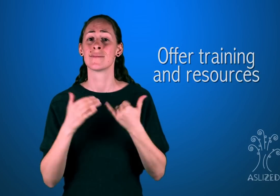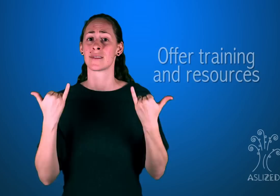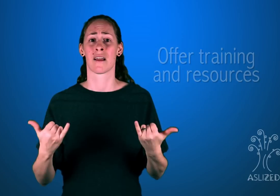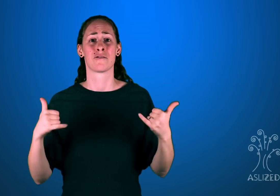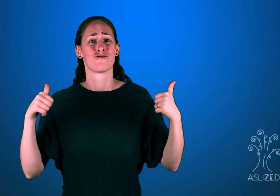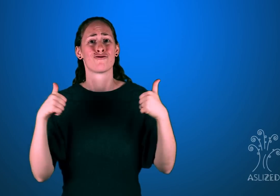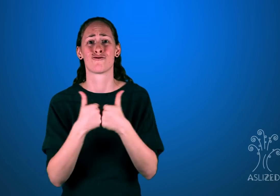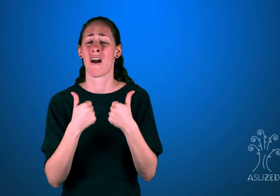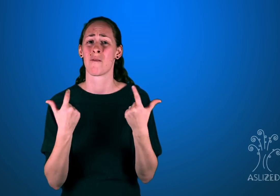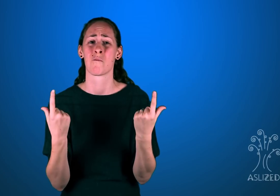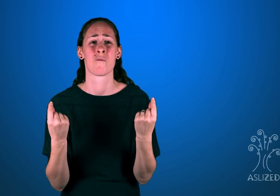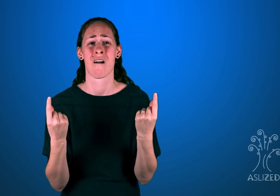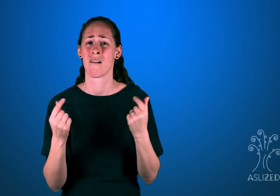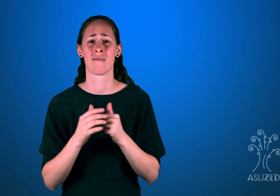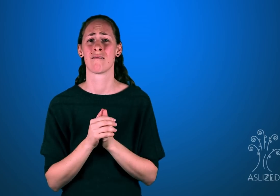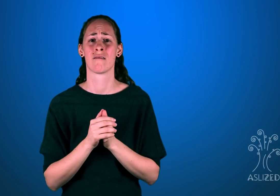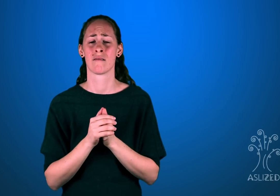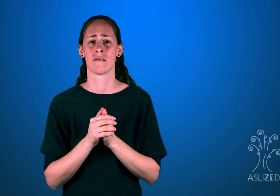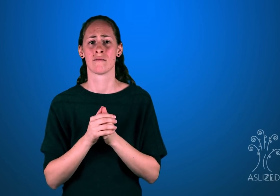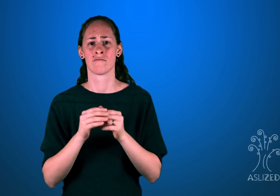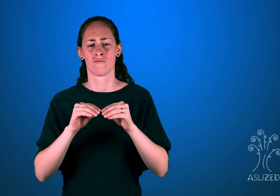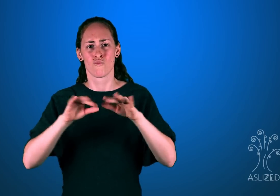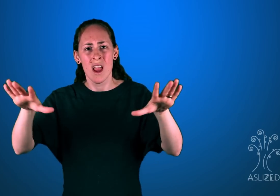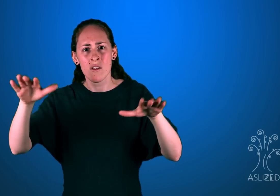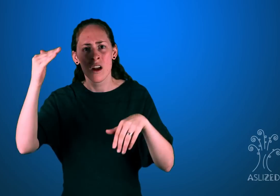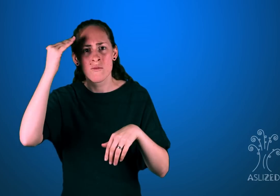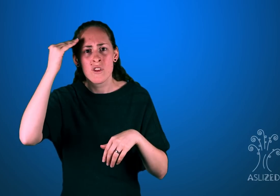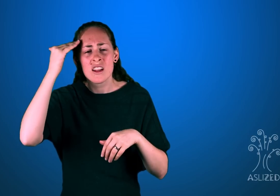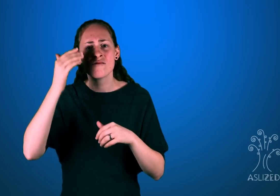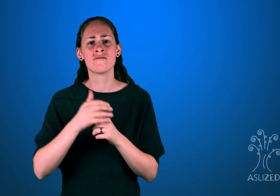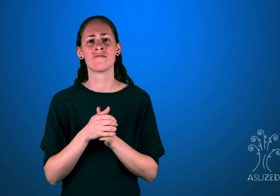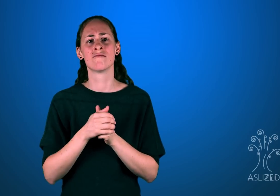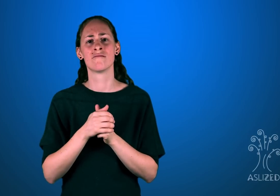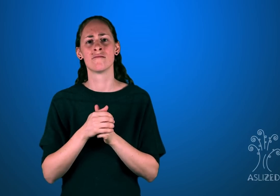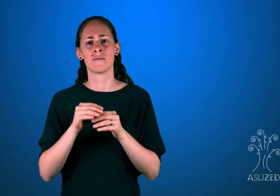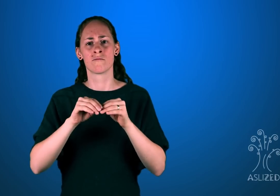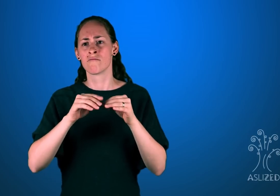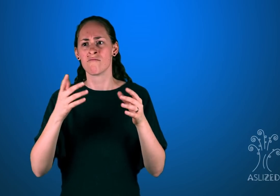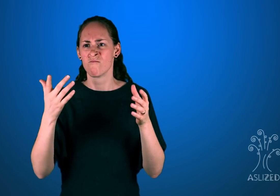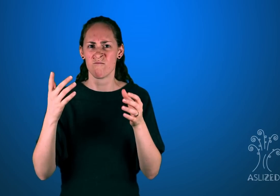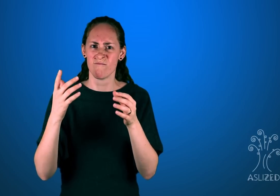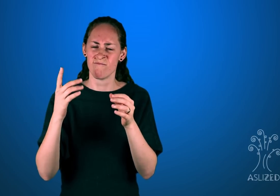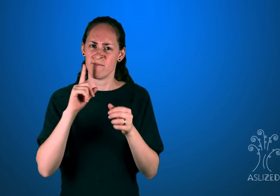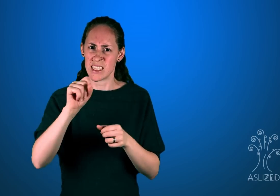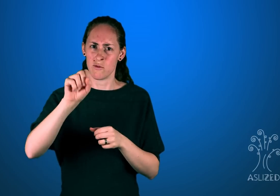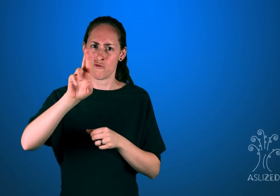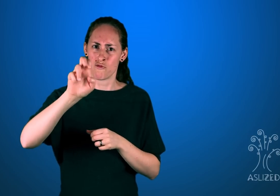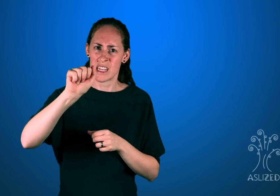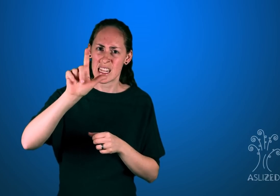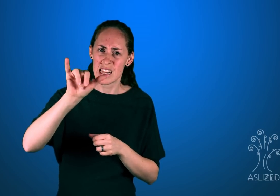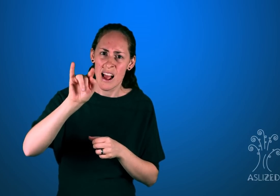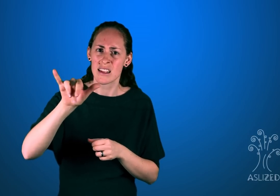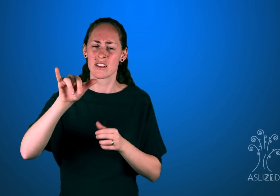The challenge now is to disseminate the awareness and to offer a true "reality check" of what is happening